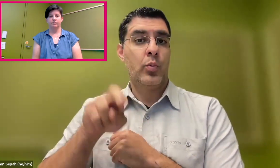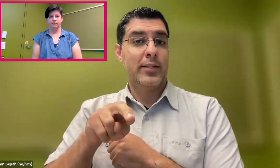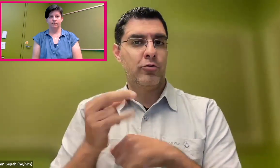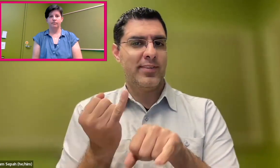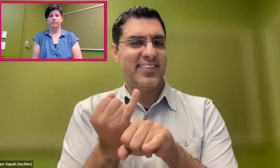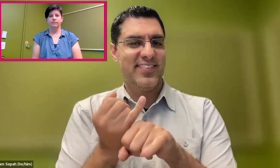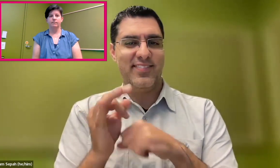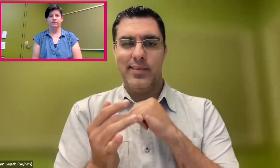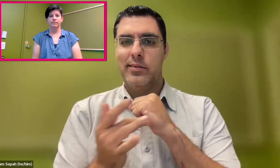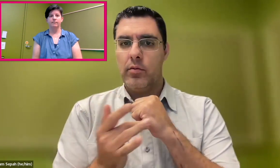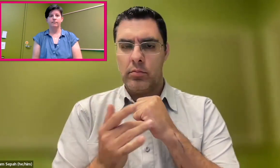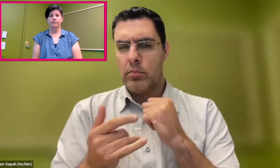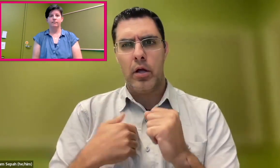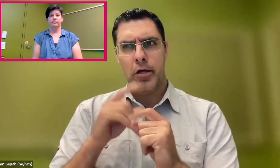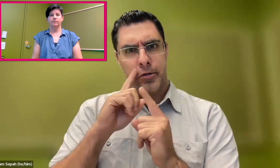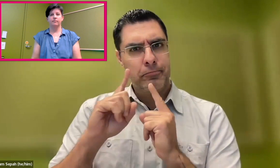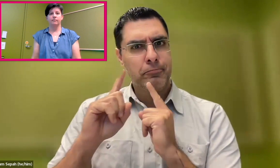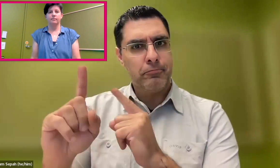at Rochester Institute of Technology,